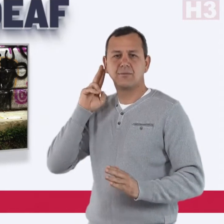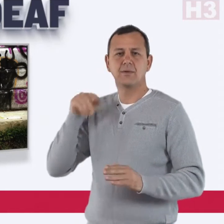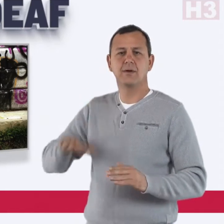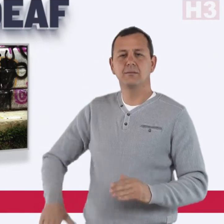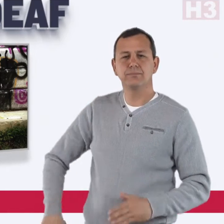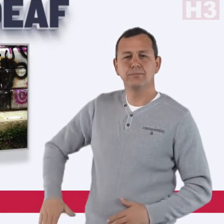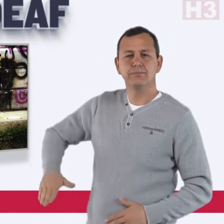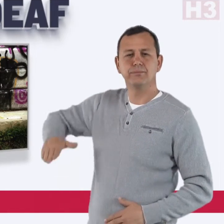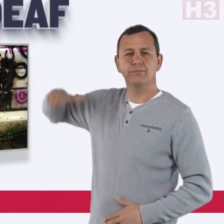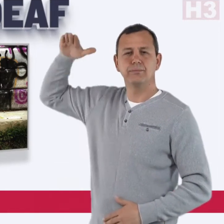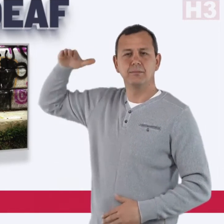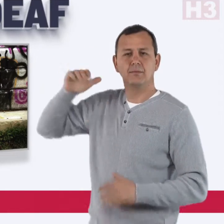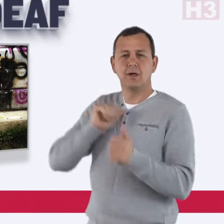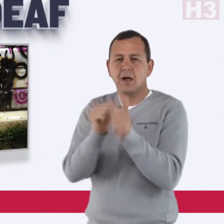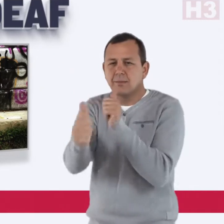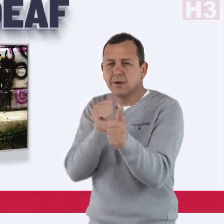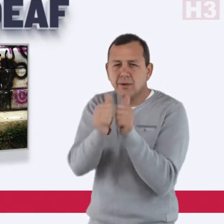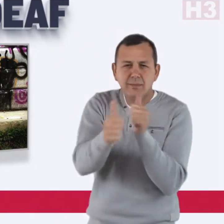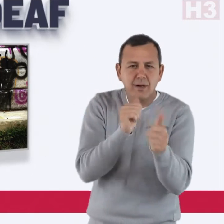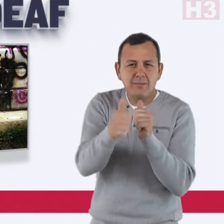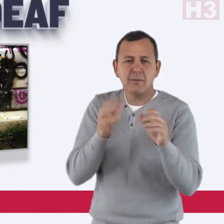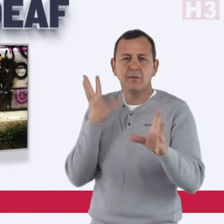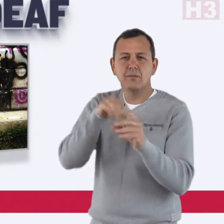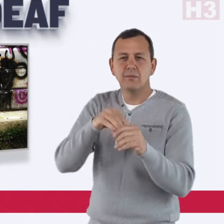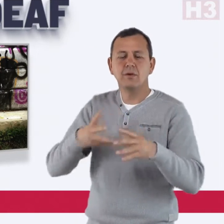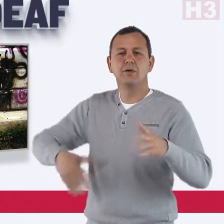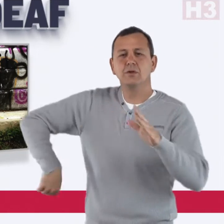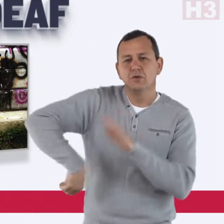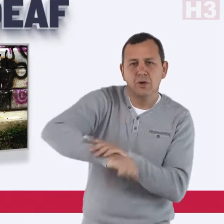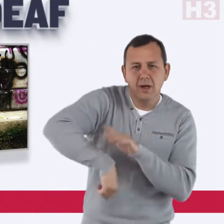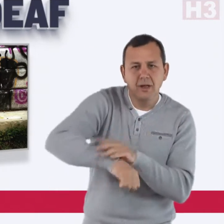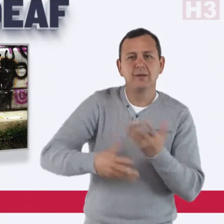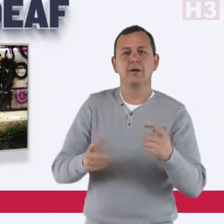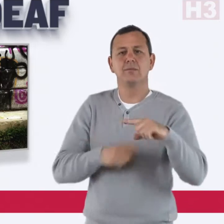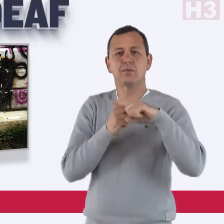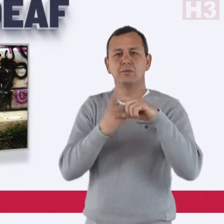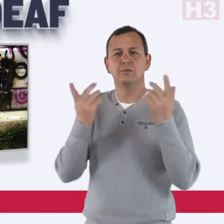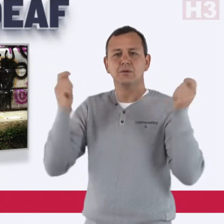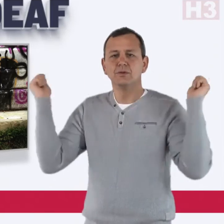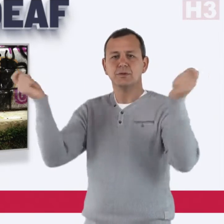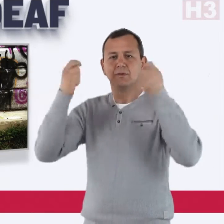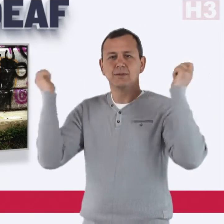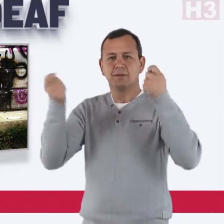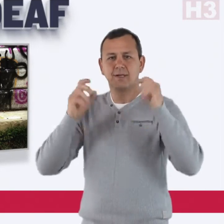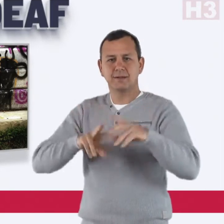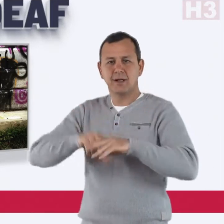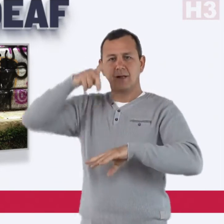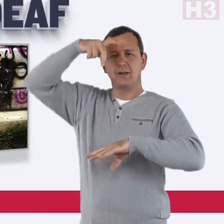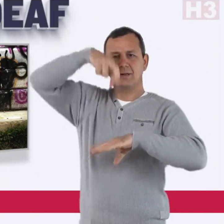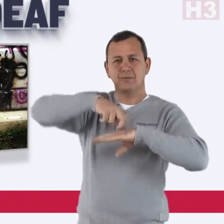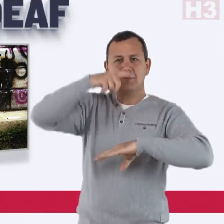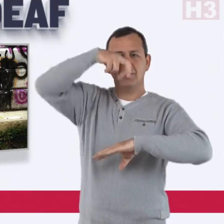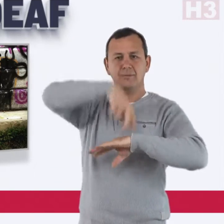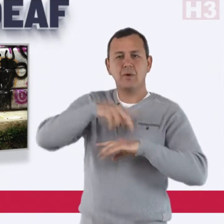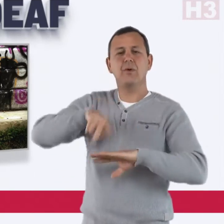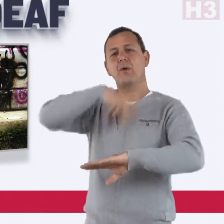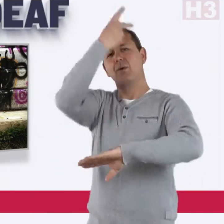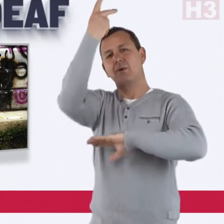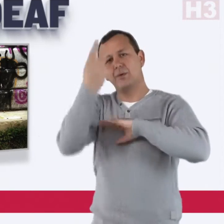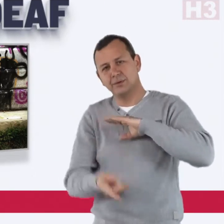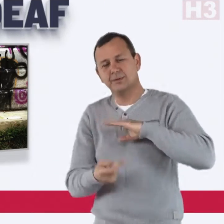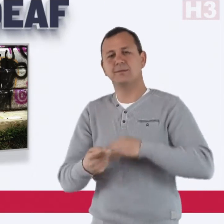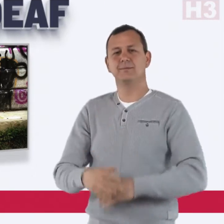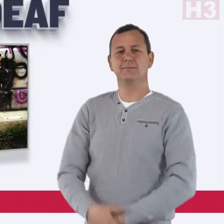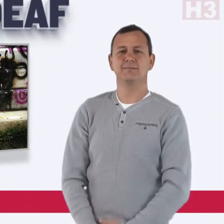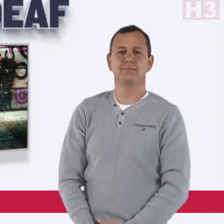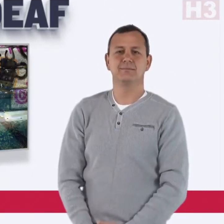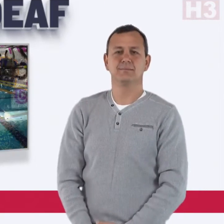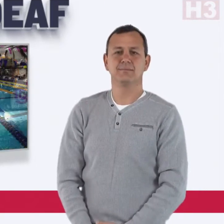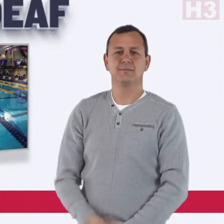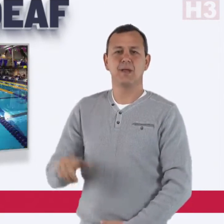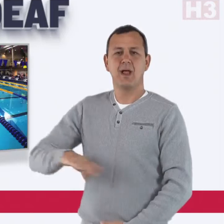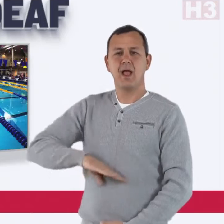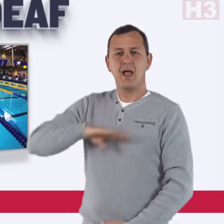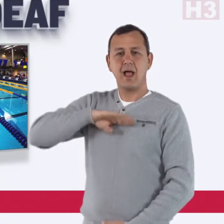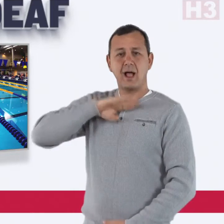up competing in soccer and gymnastics. At the age of